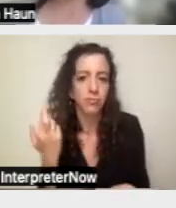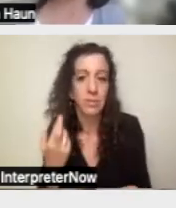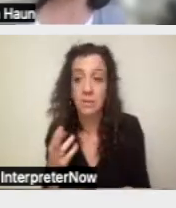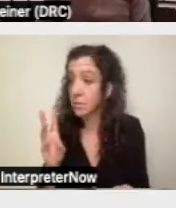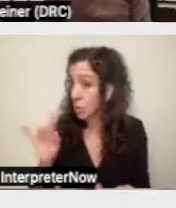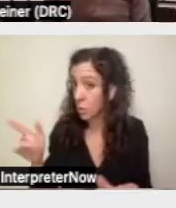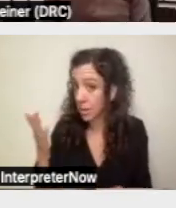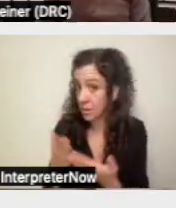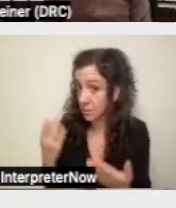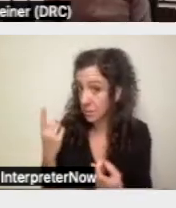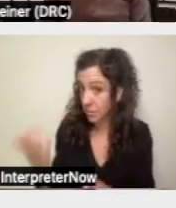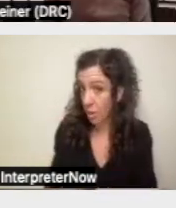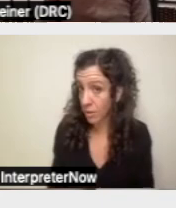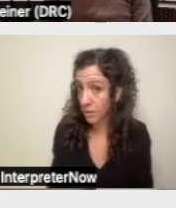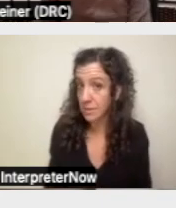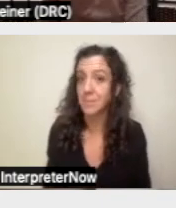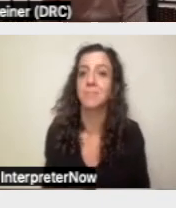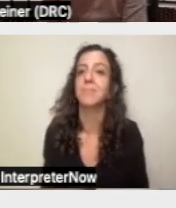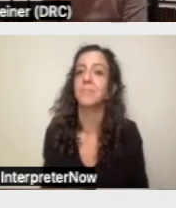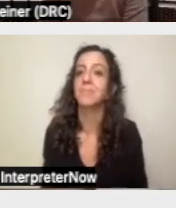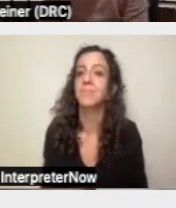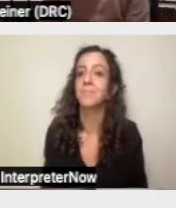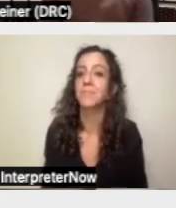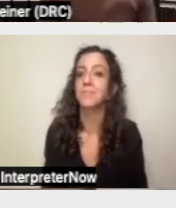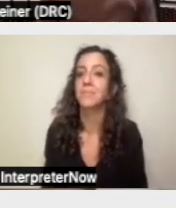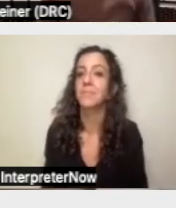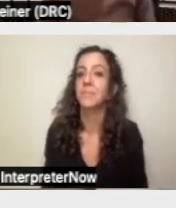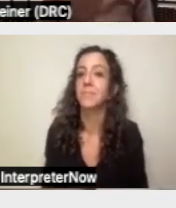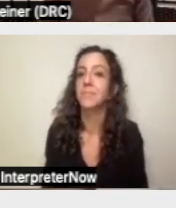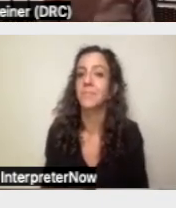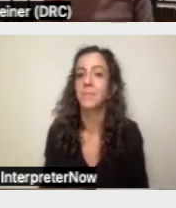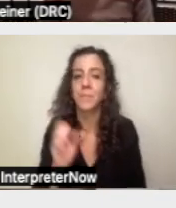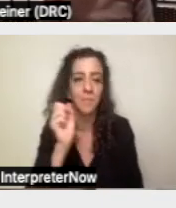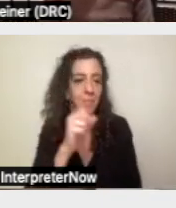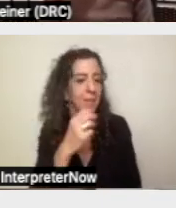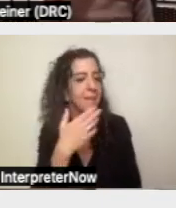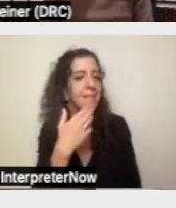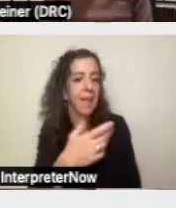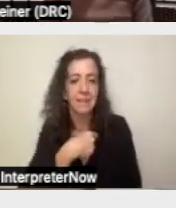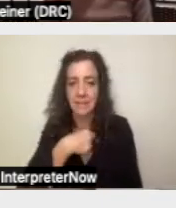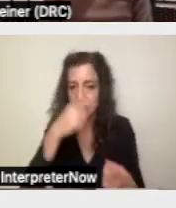Thanks, Vivian. I agree with everything you said.